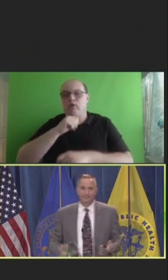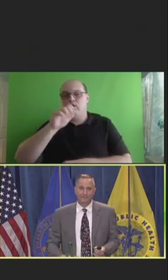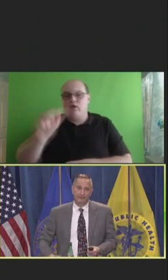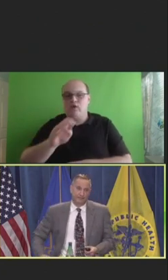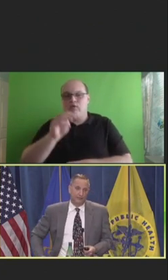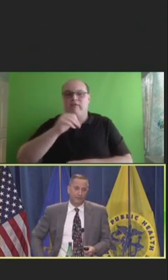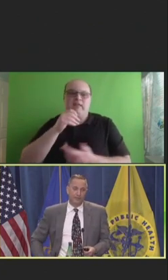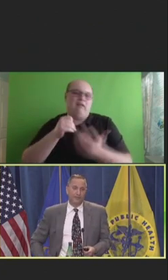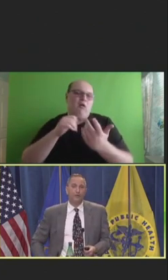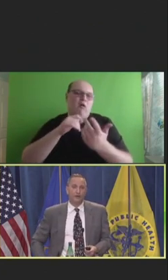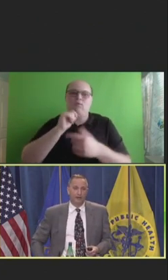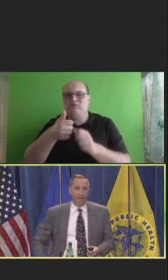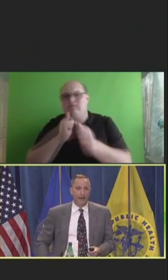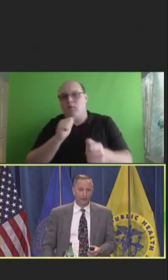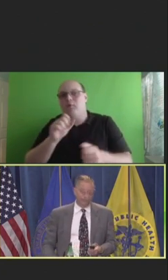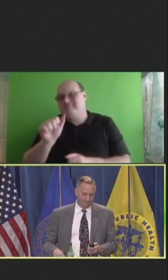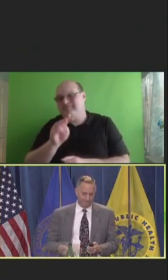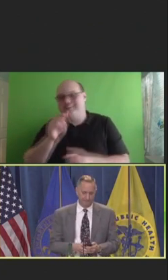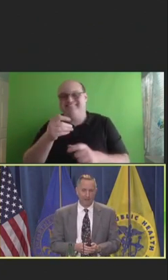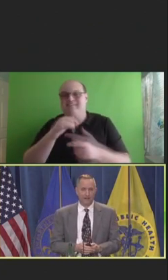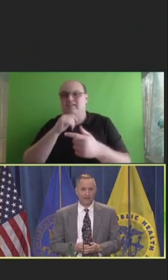So, we don't empower them.